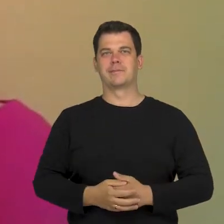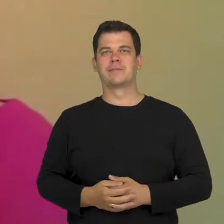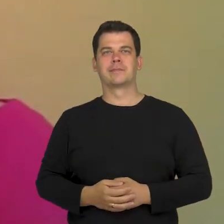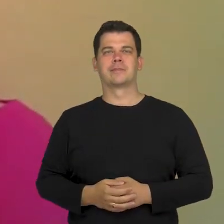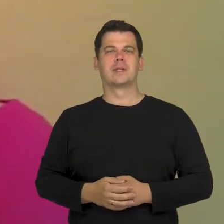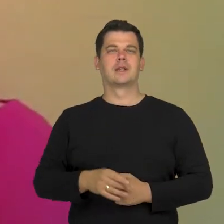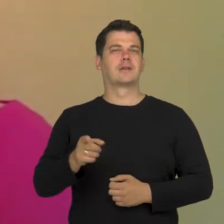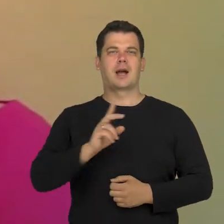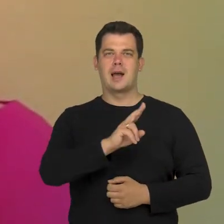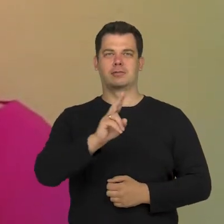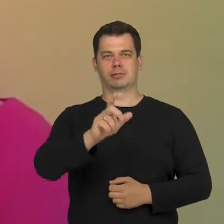Where all of us can...